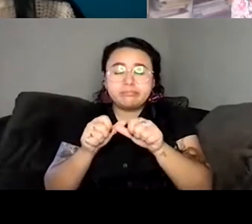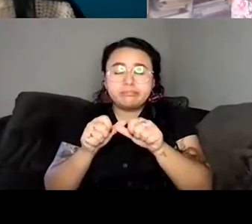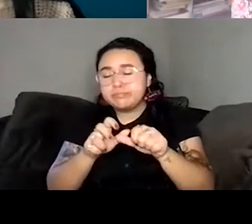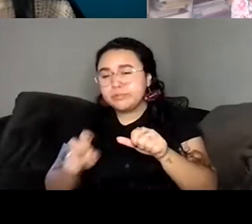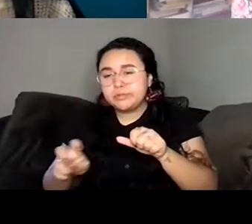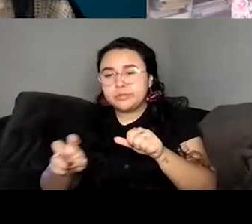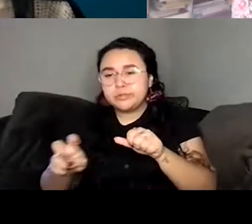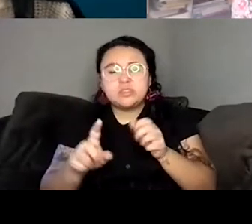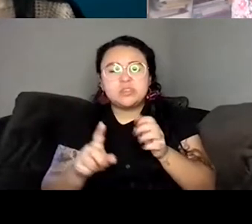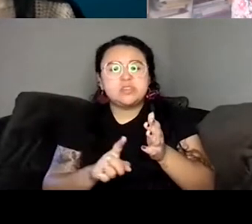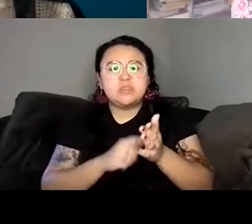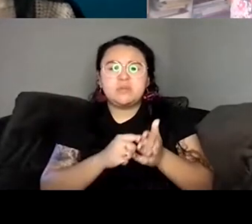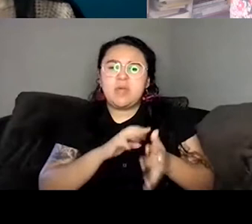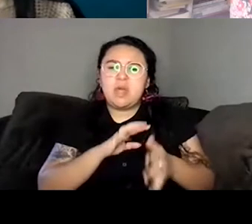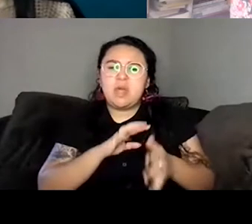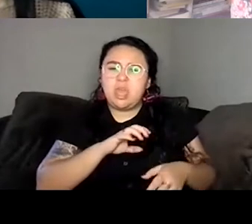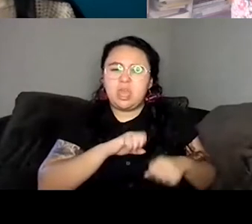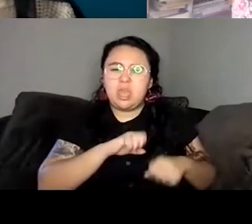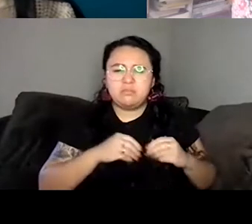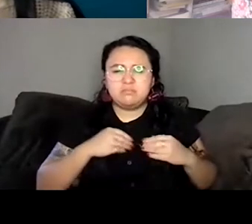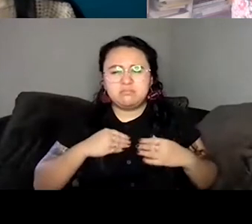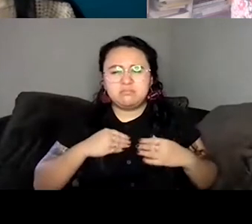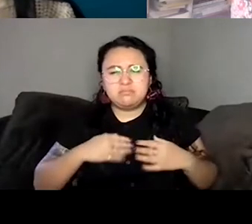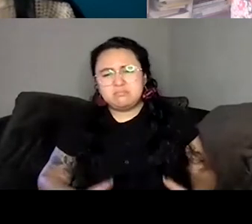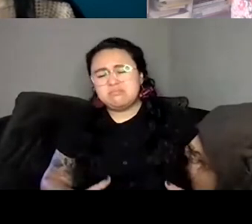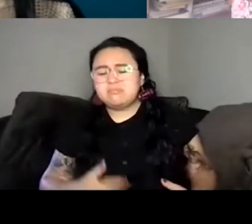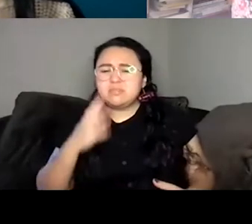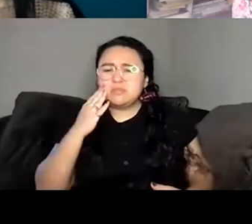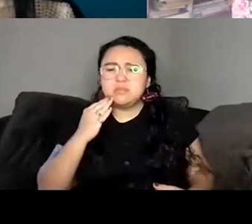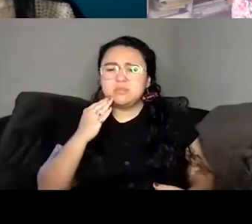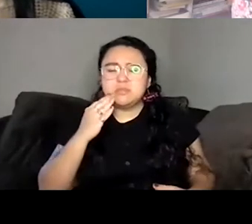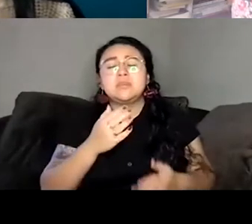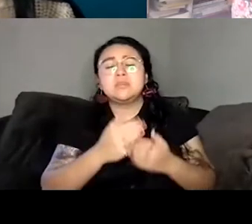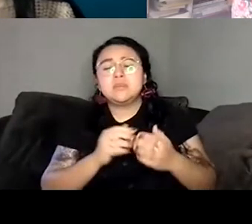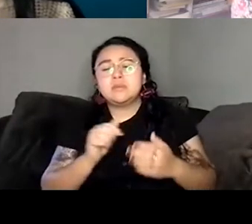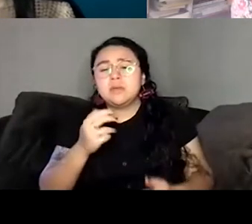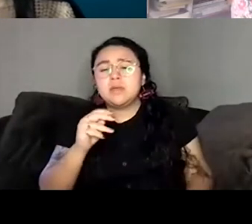would say things like I didn't really connect with her or I didn't identify with her. But